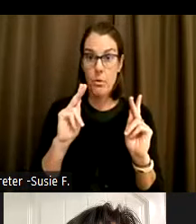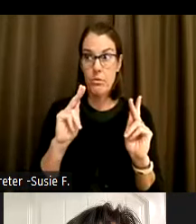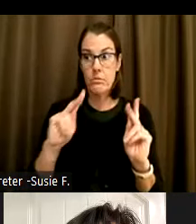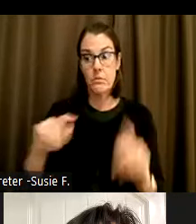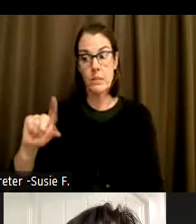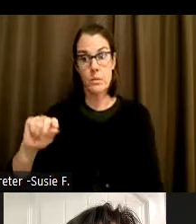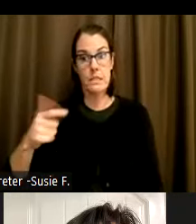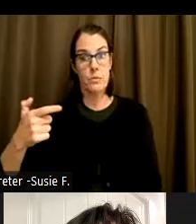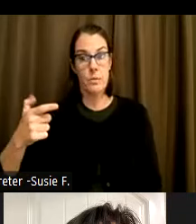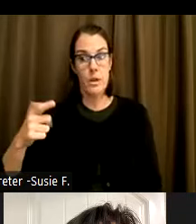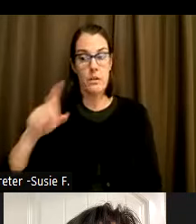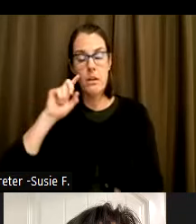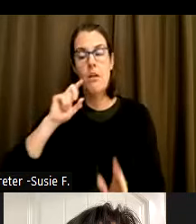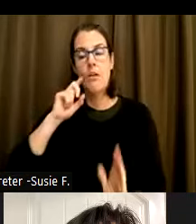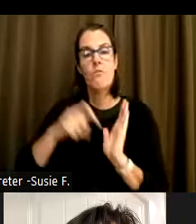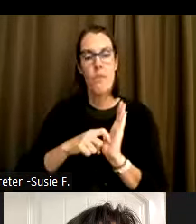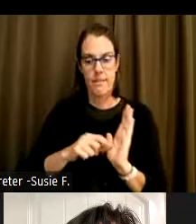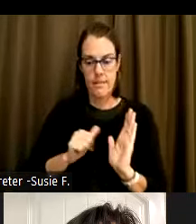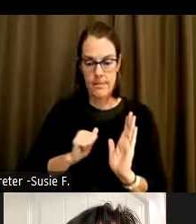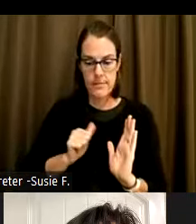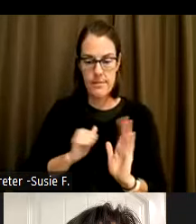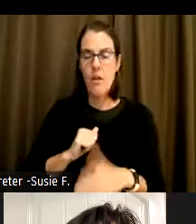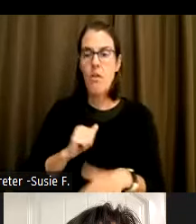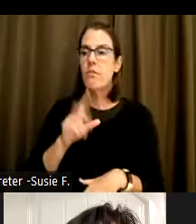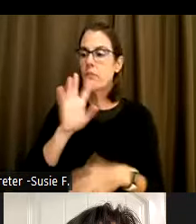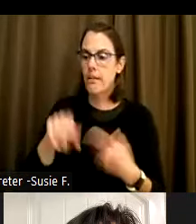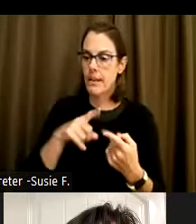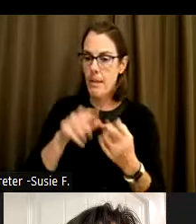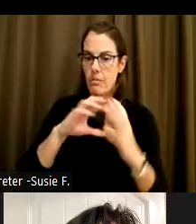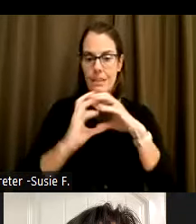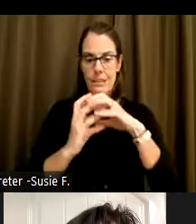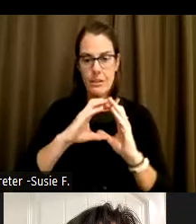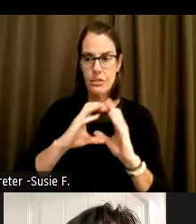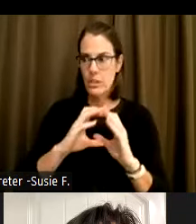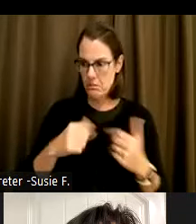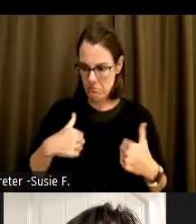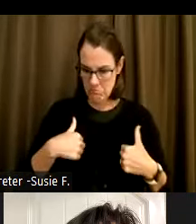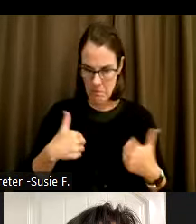we're recognizing that. Talking about intersectionality, they had some intersectionality in terms of their own